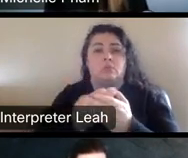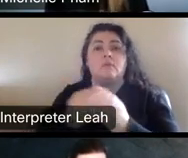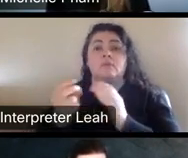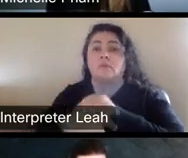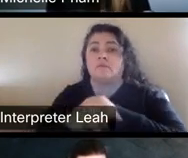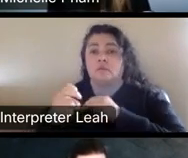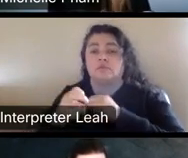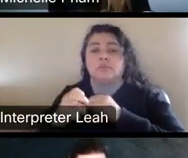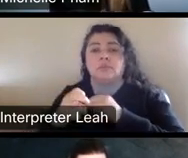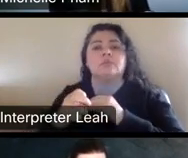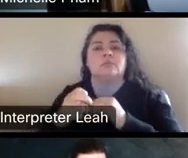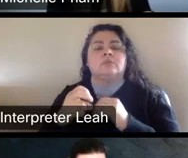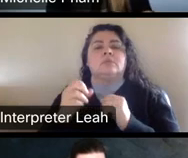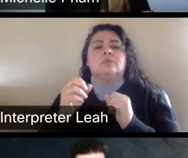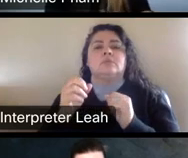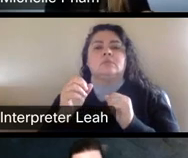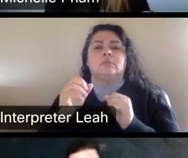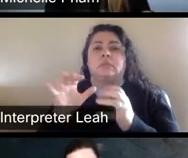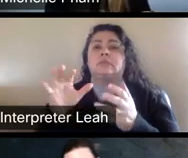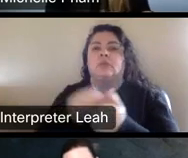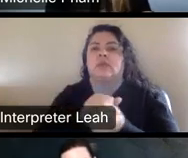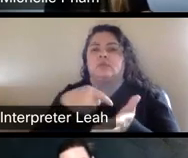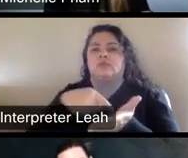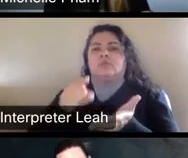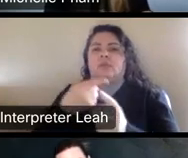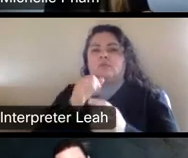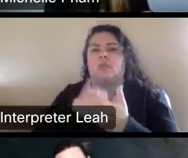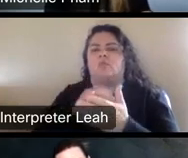get damages out of it and we'll talk about that a little bit more later.